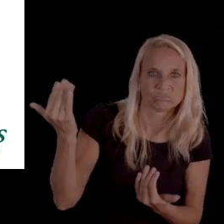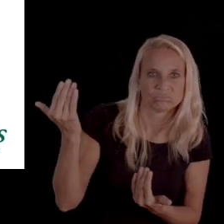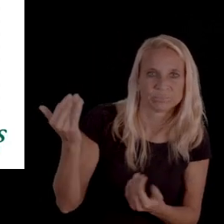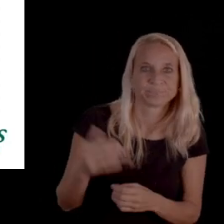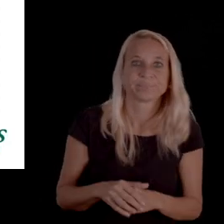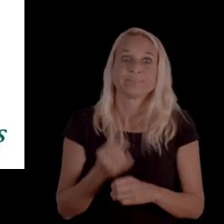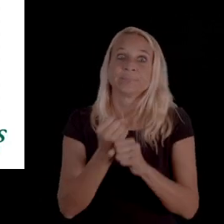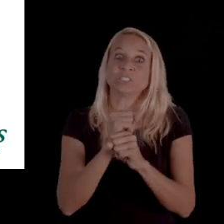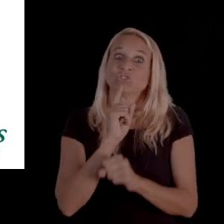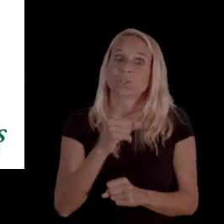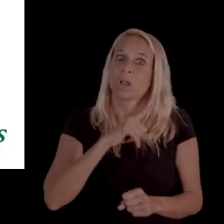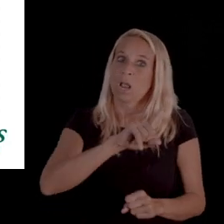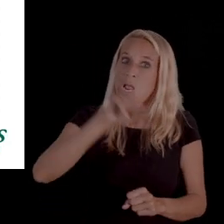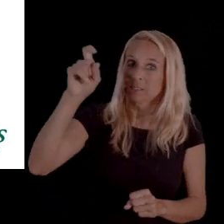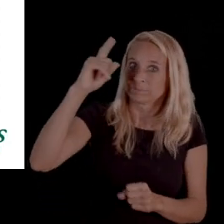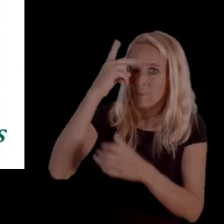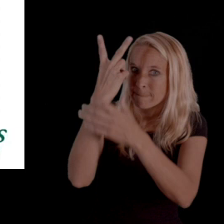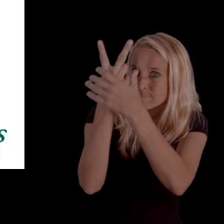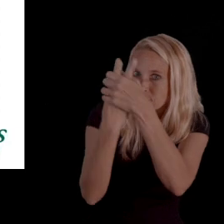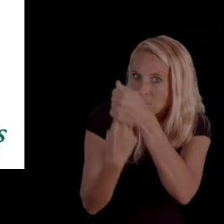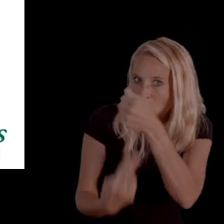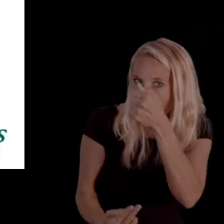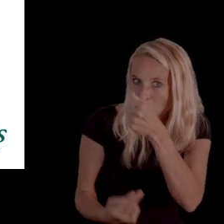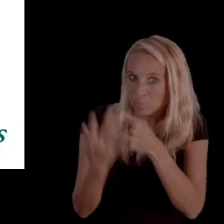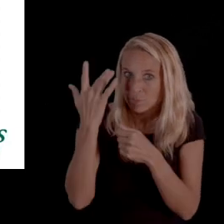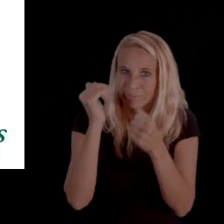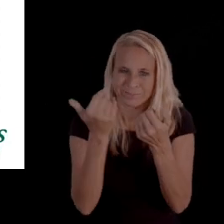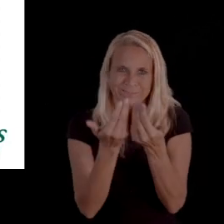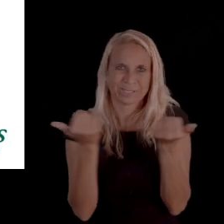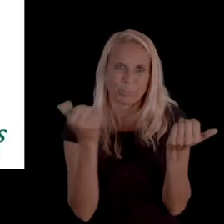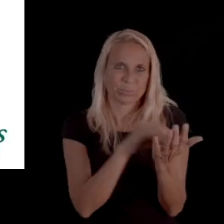And make sure that they ask for both because it is separate documentation.